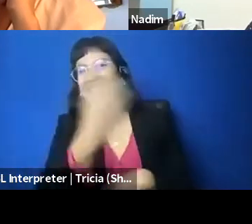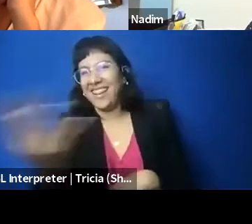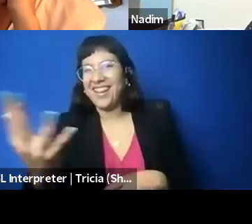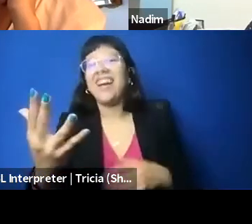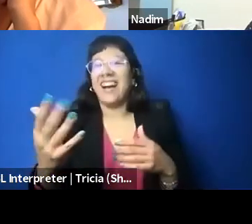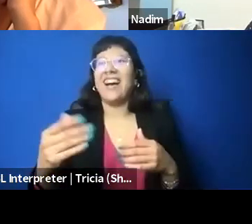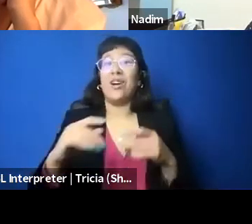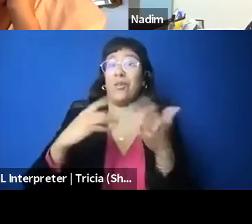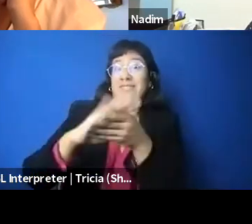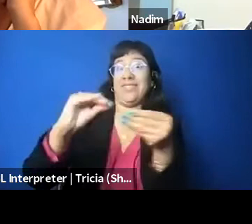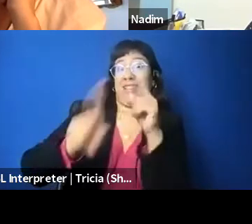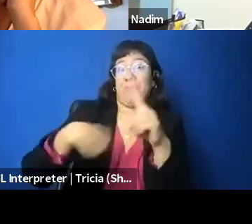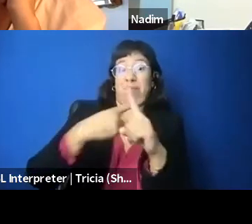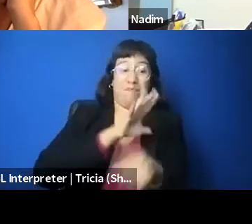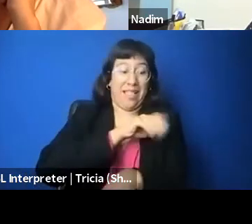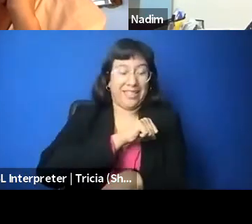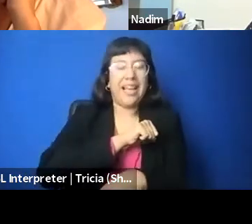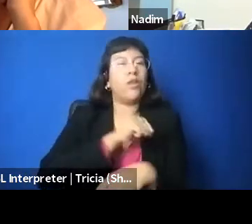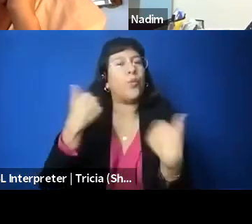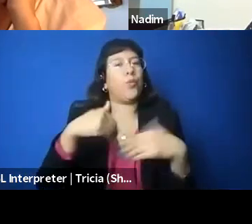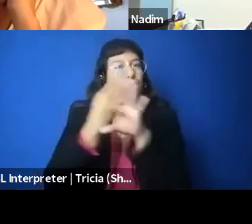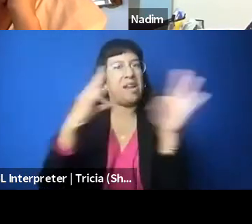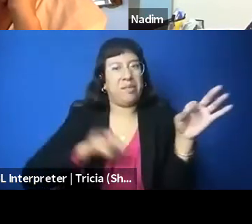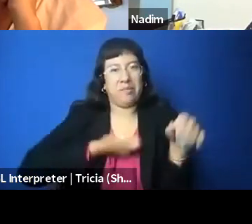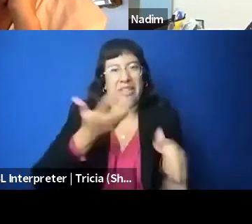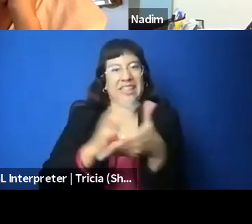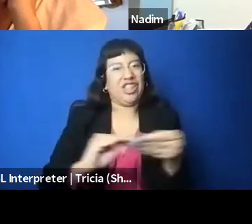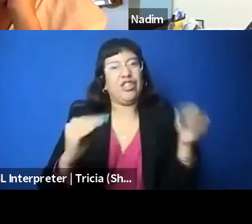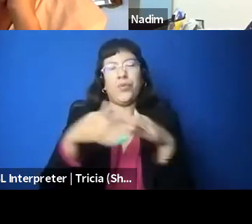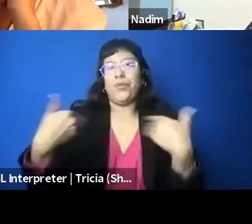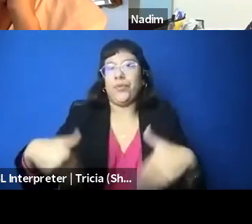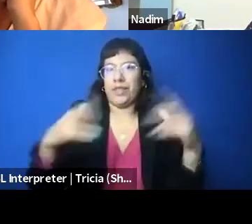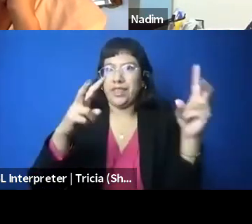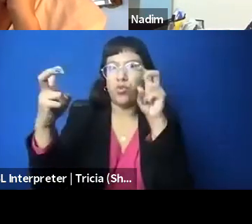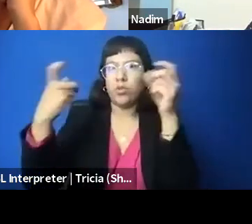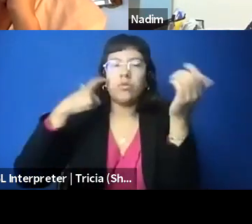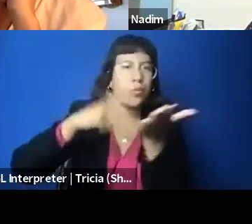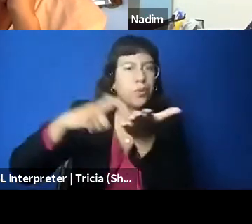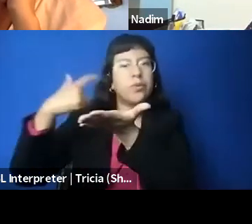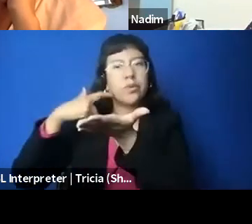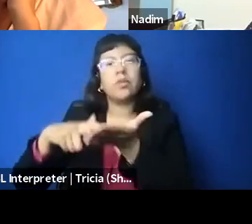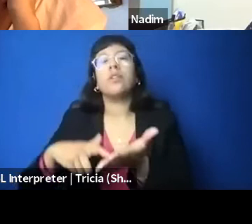And I just want to say, the report that Kendra mentioned in the beginning, we coauthored it with the Center for Constitutional Rights, so it wasn't just Palestine legal,